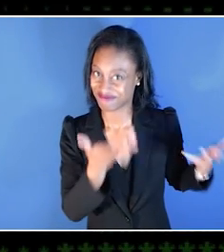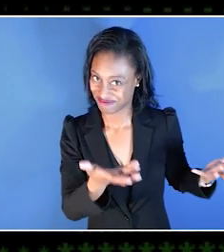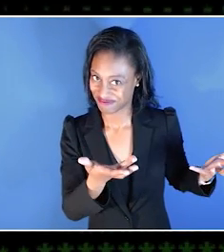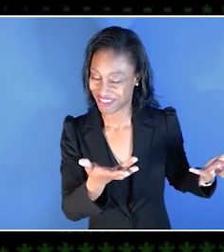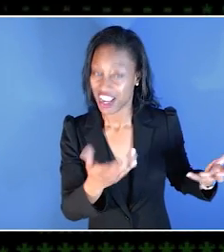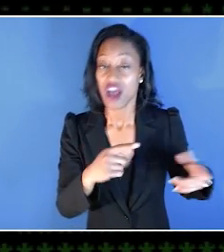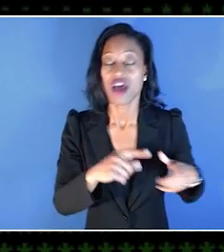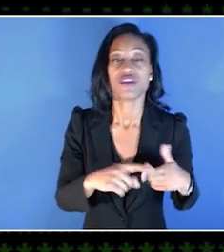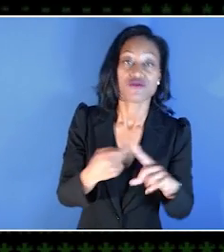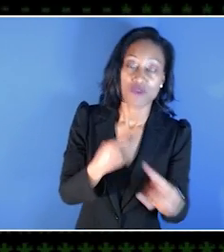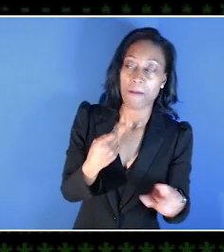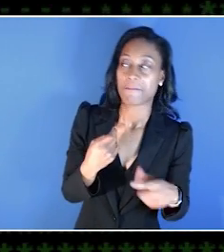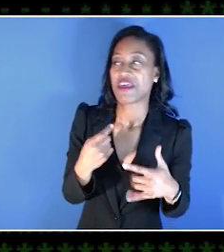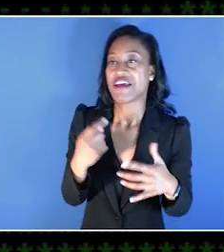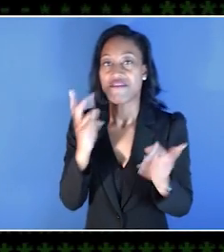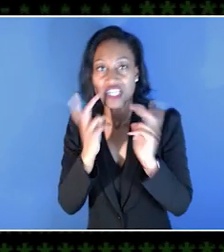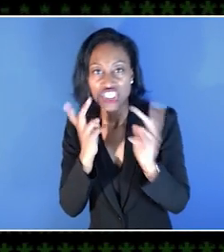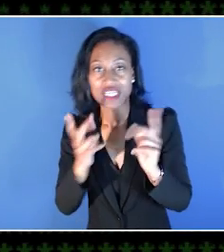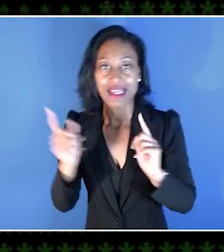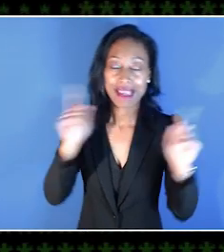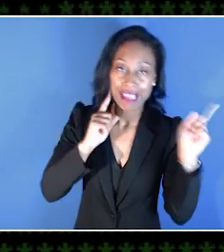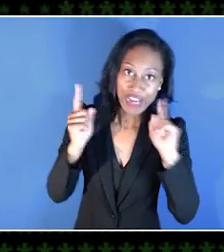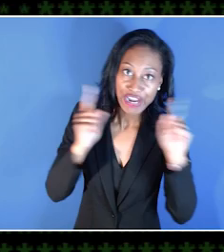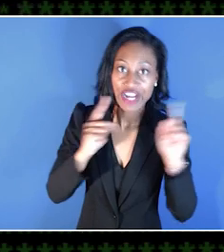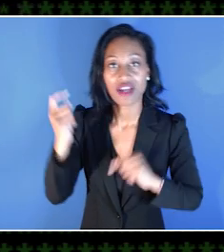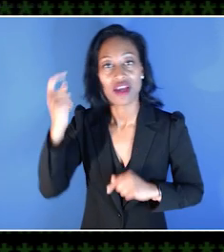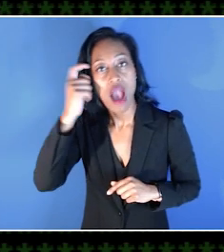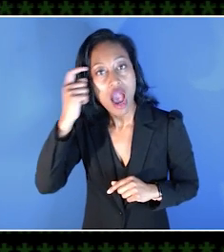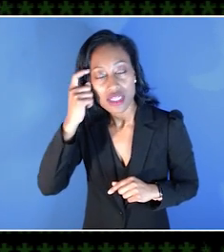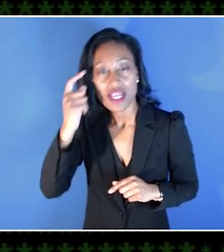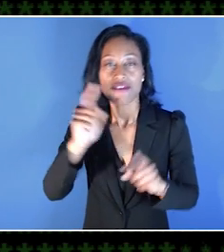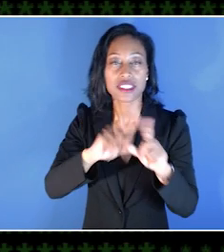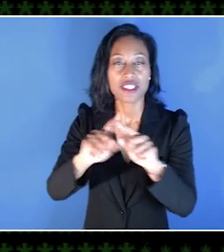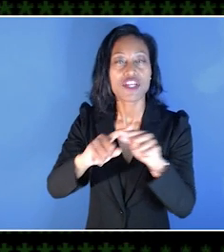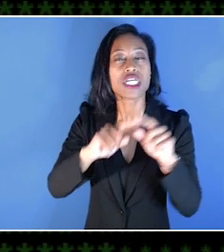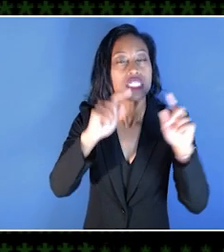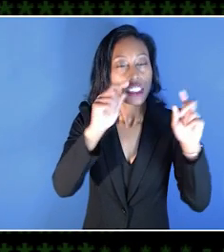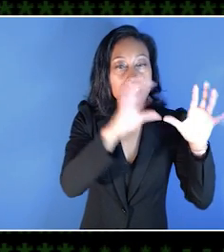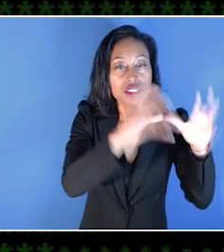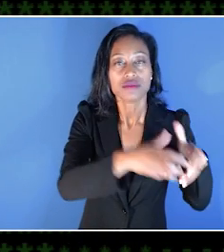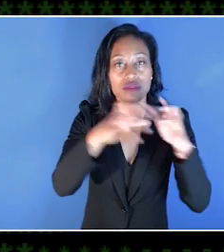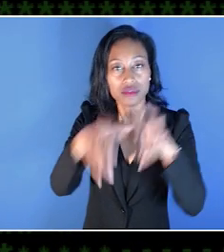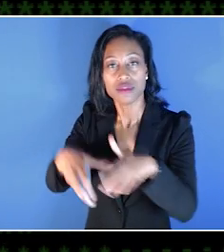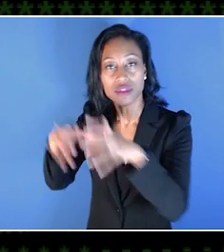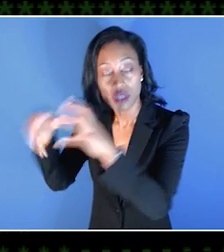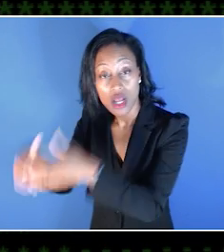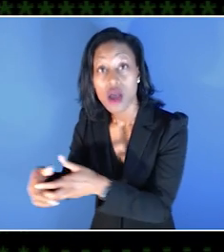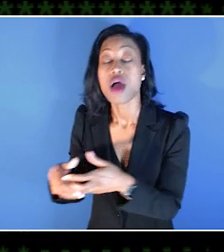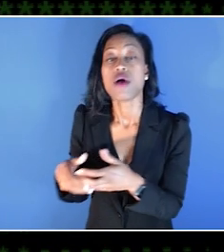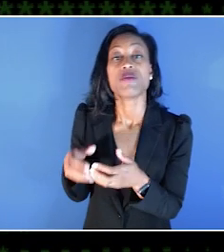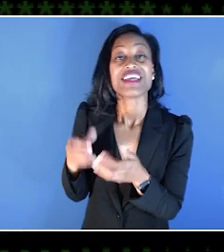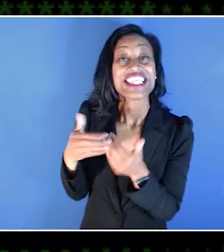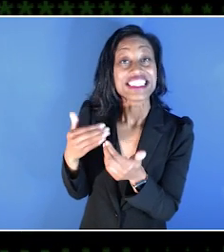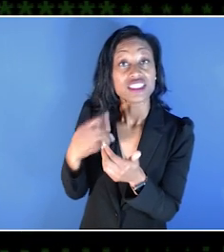hearing, mobility, cognitive and/or a combination thereof, really making it easier for studios that want to focus